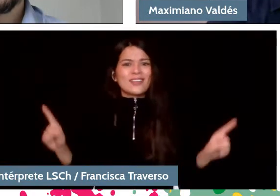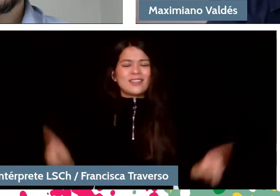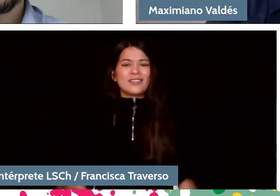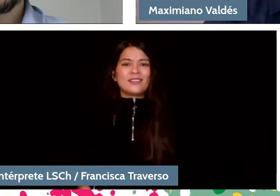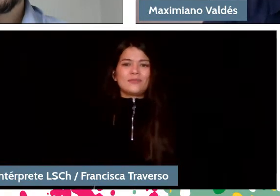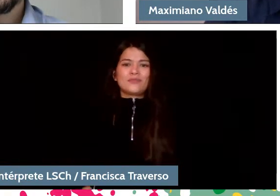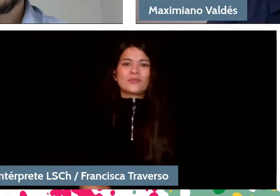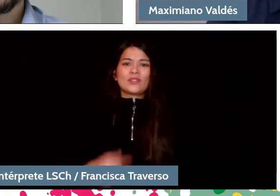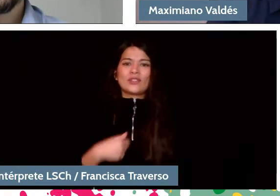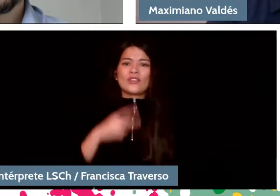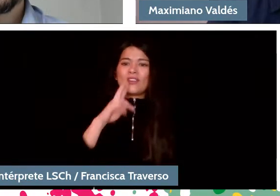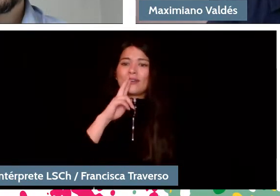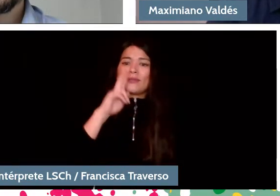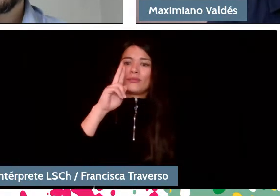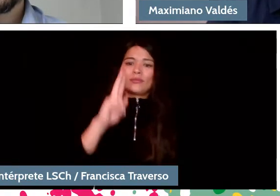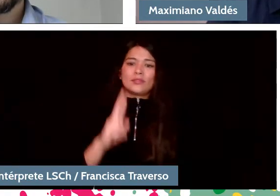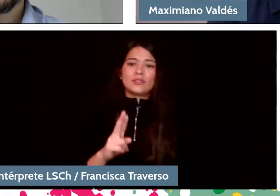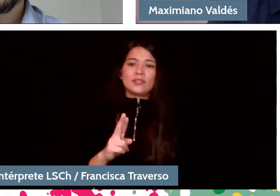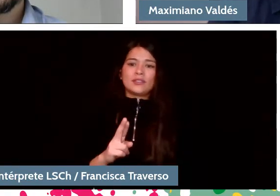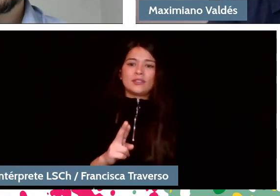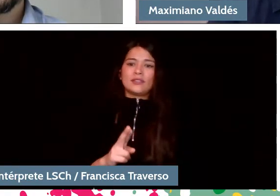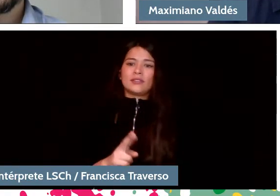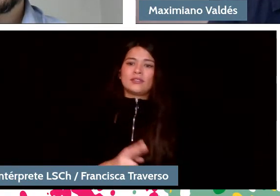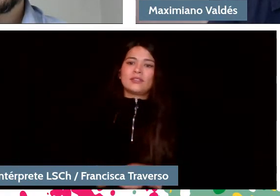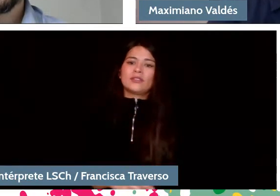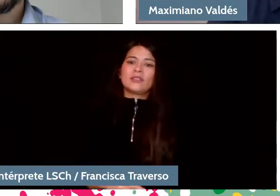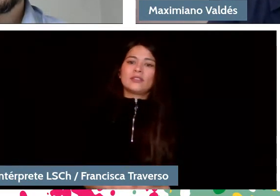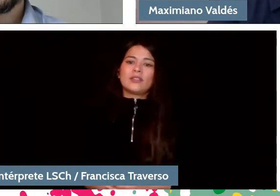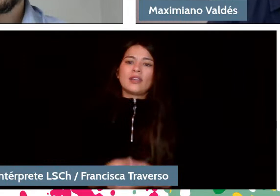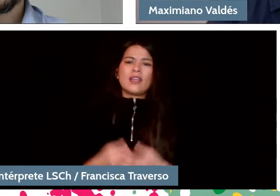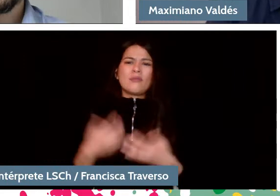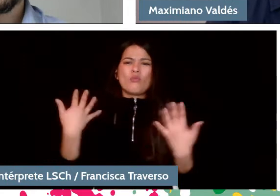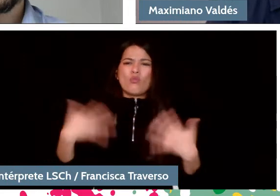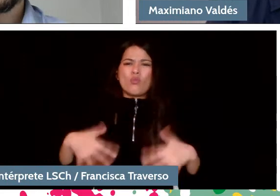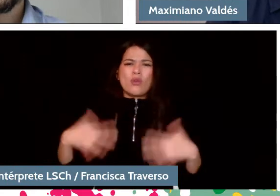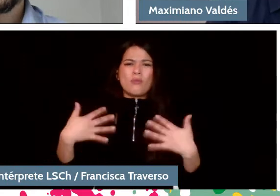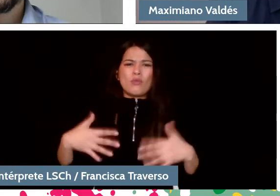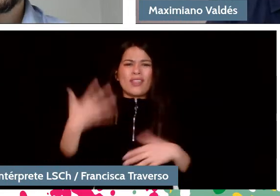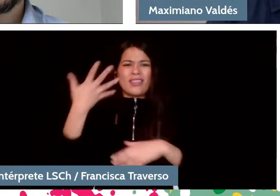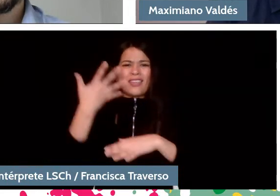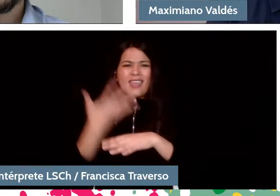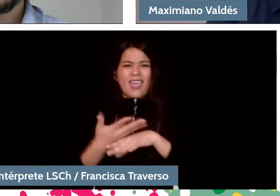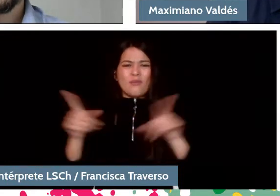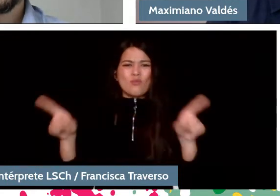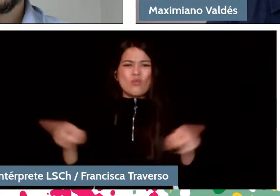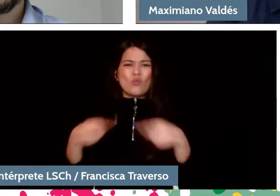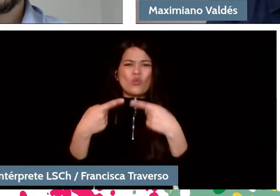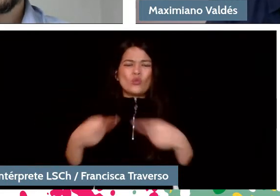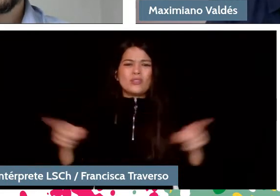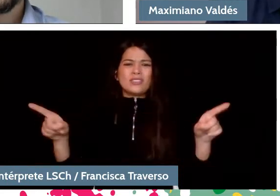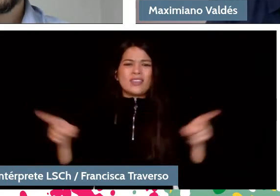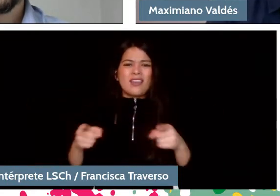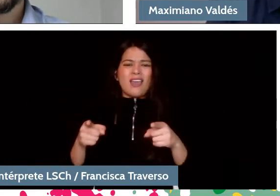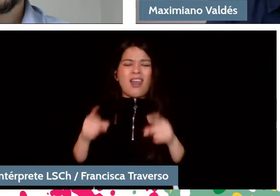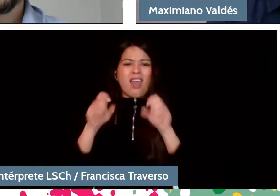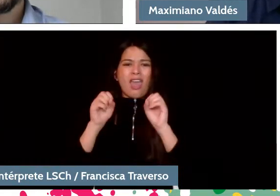without a doubt, it is essential that there is music in education. It is essential that there are orchestras in schools,